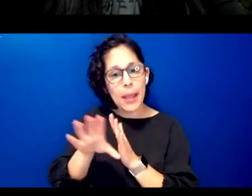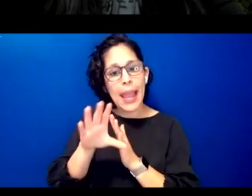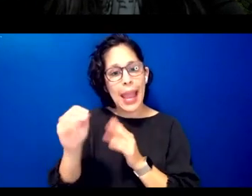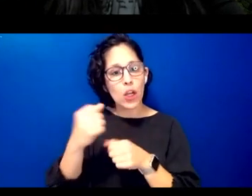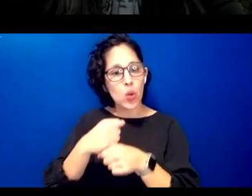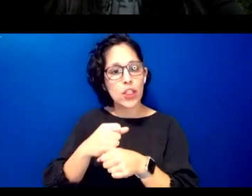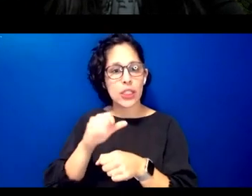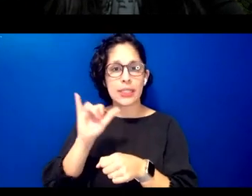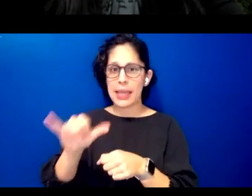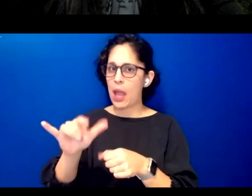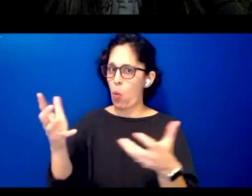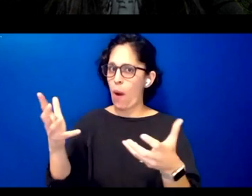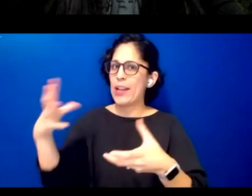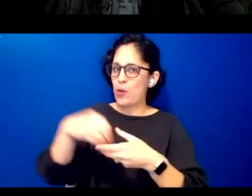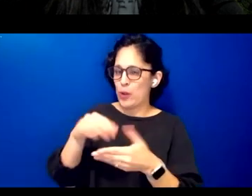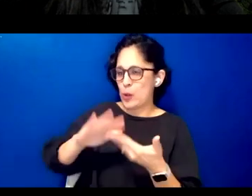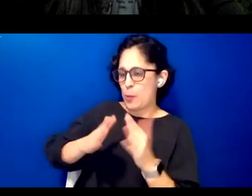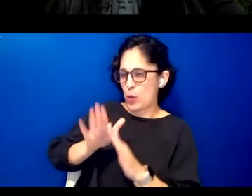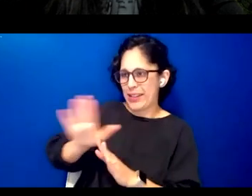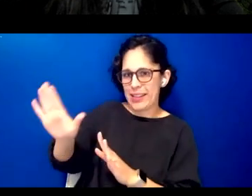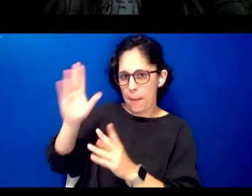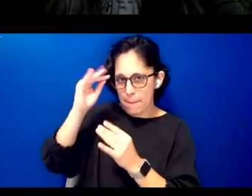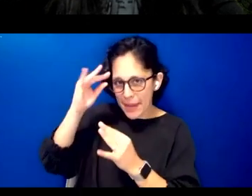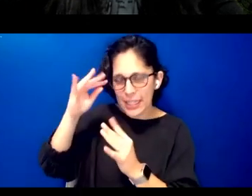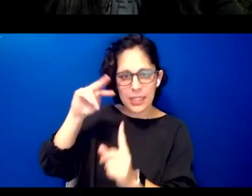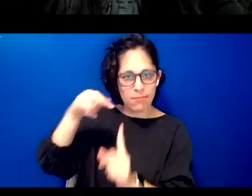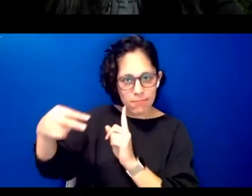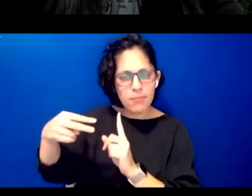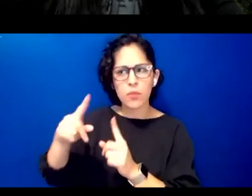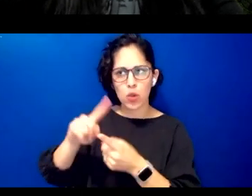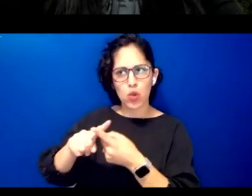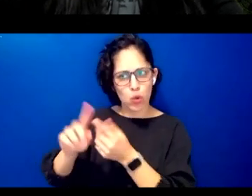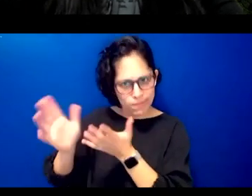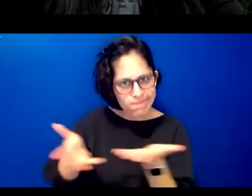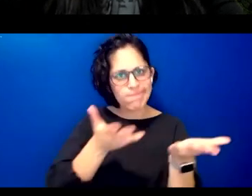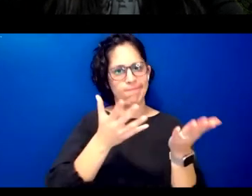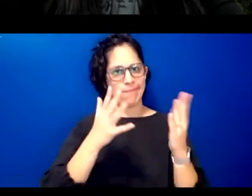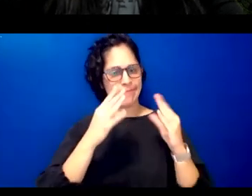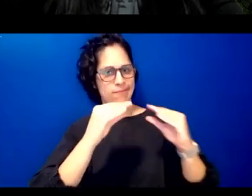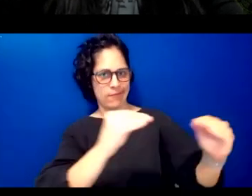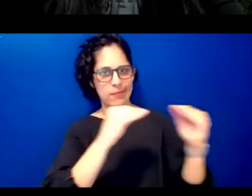community in an effort to help carry language learning beyond the classrooms and into all